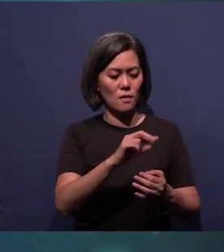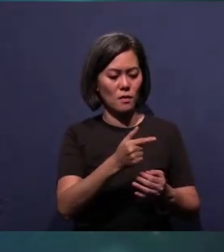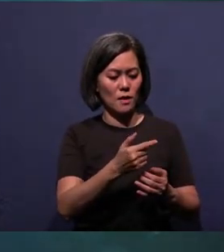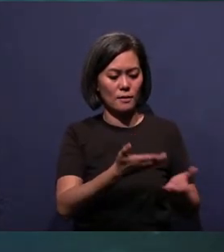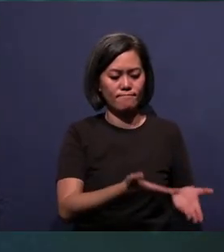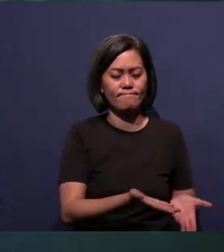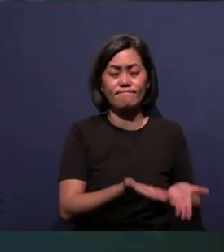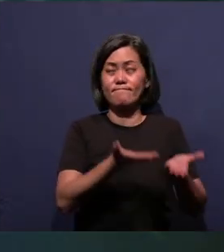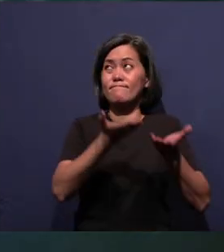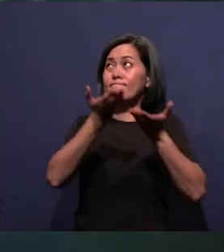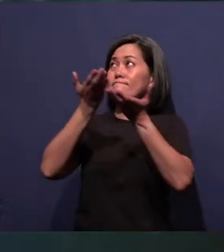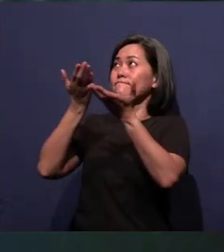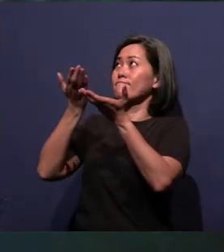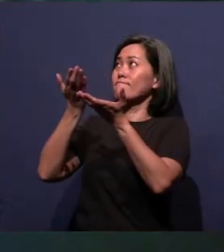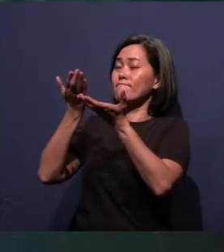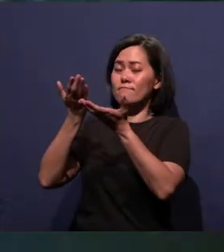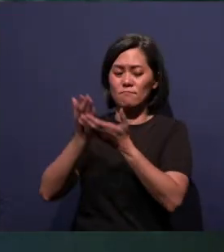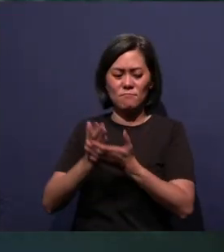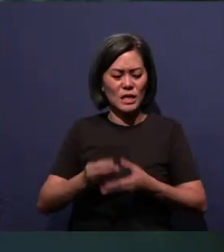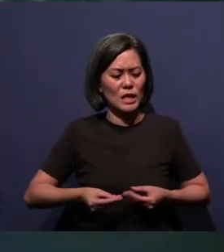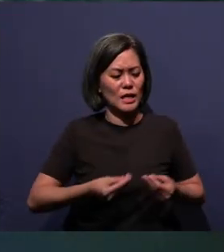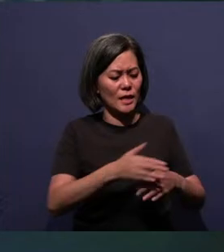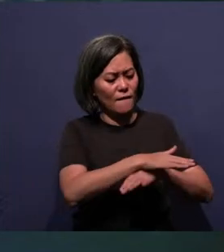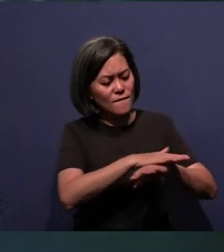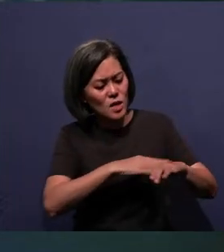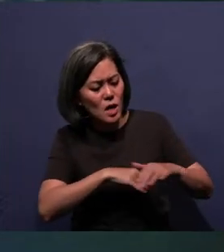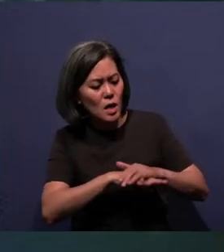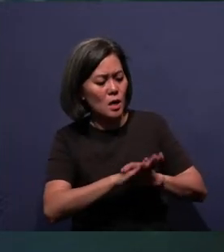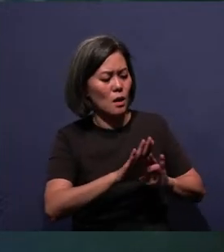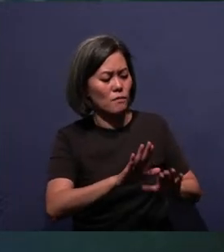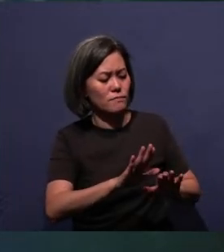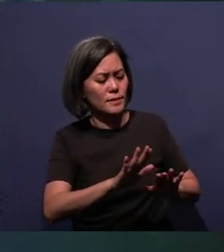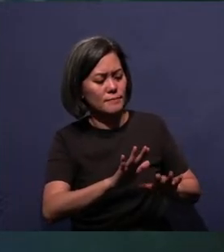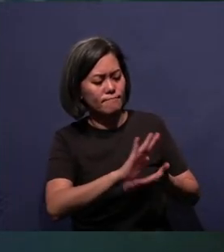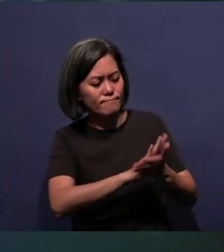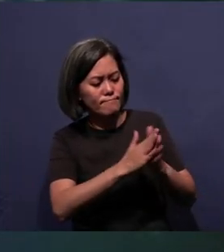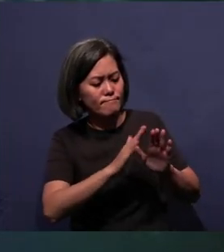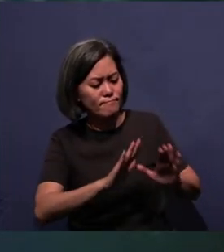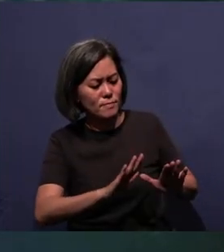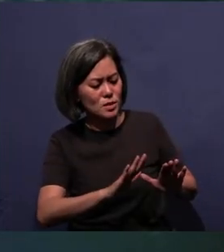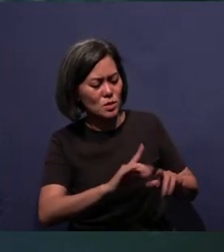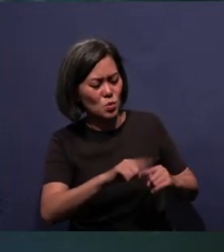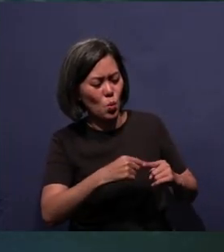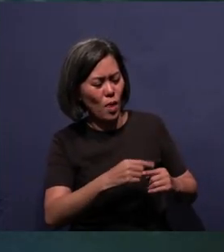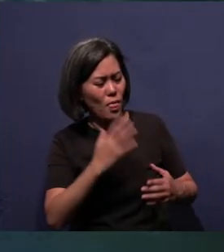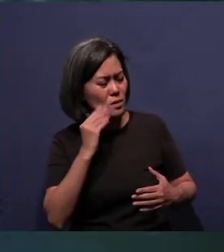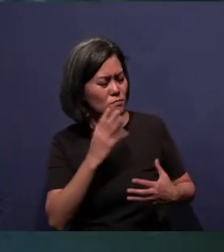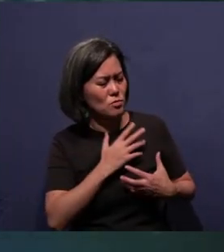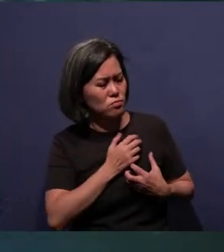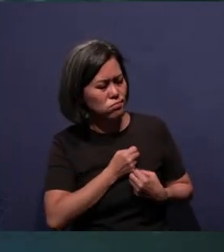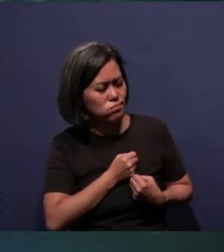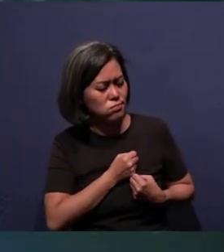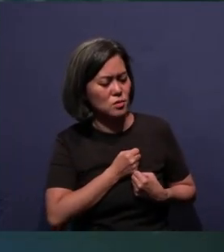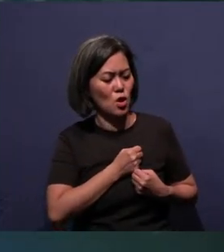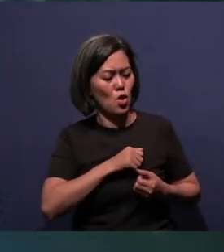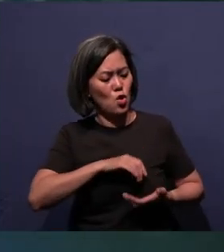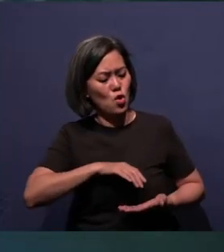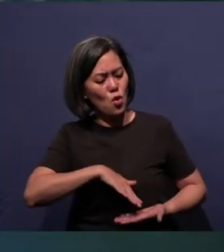May You grant them comfort and peace in this season of loss. May Your presence comfort them. May Your world grant them confidence.